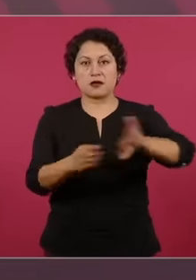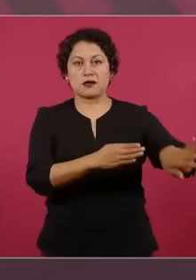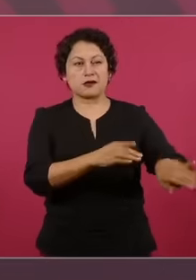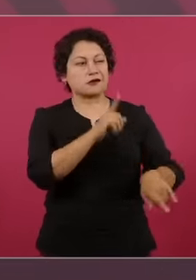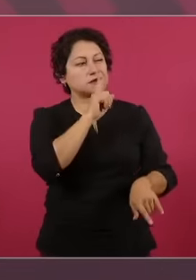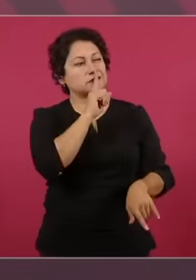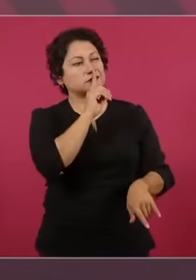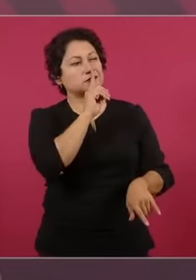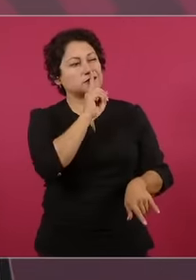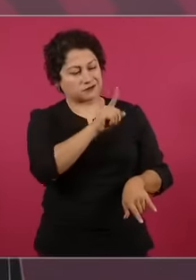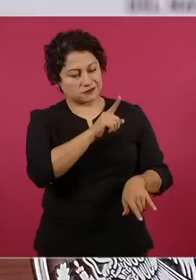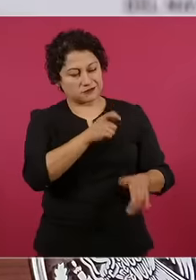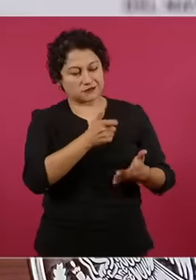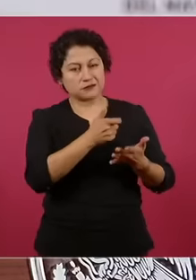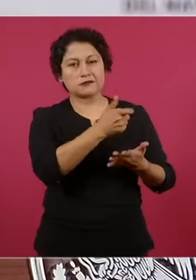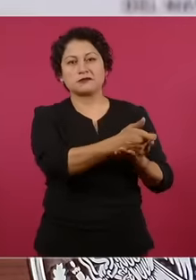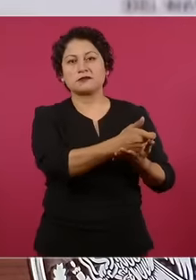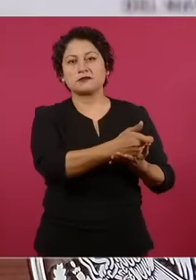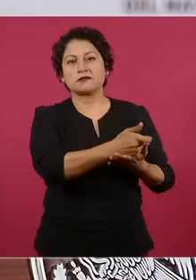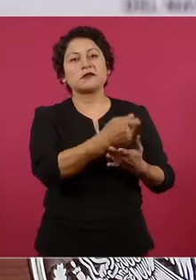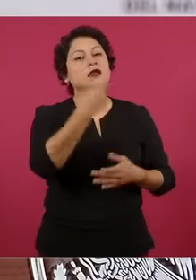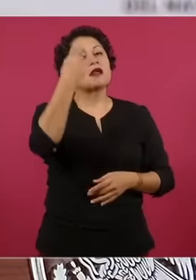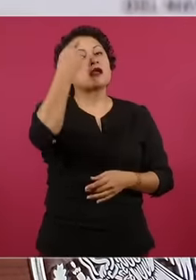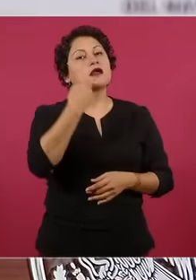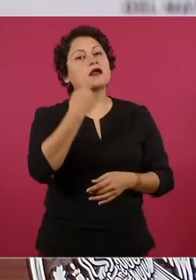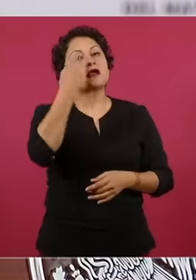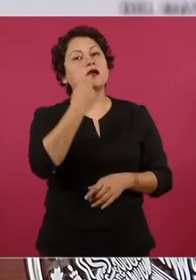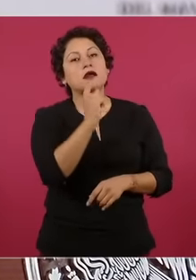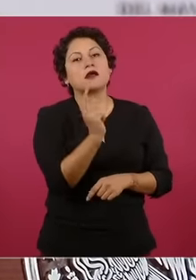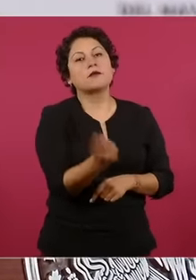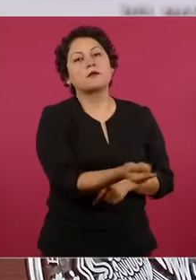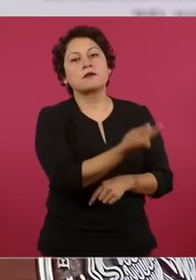vit cu How much is the